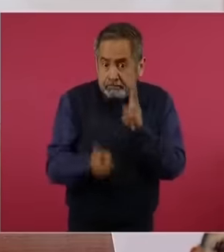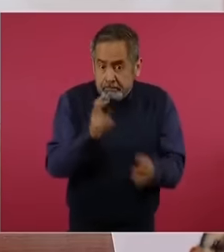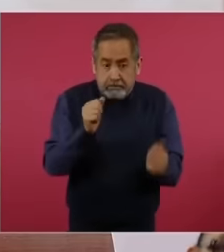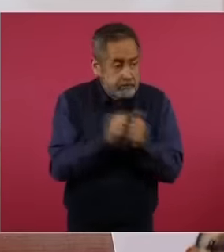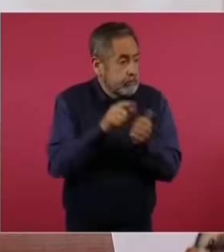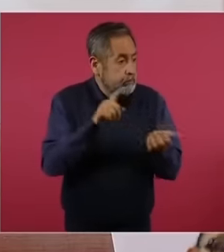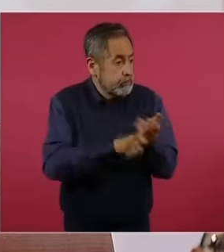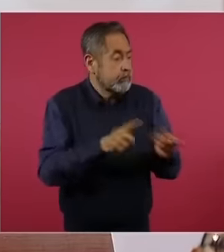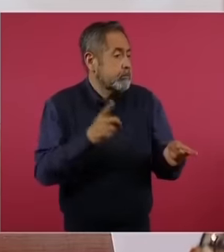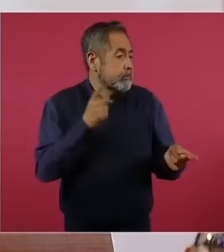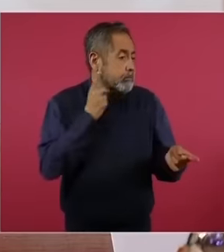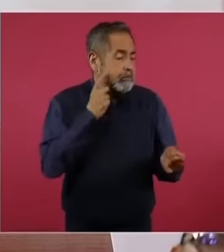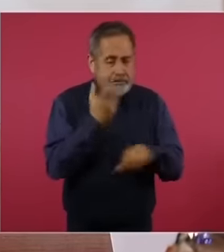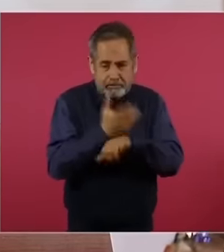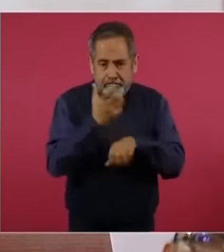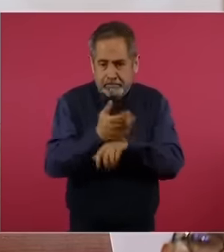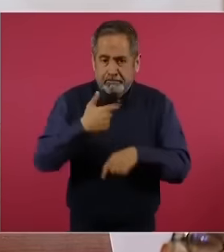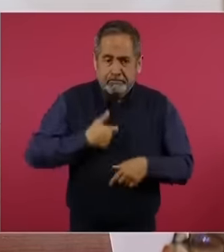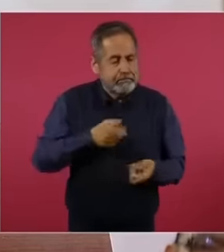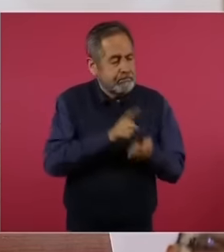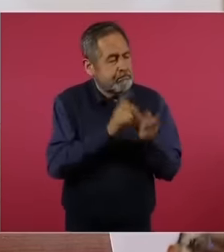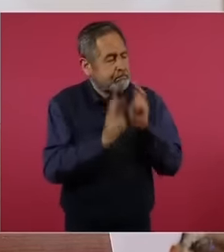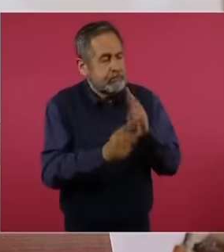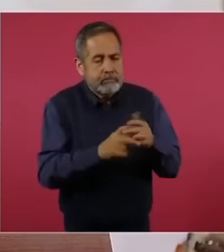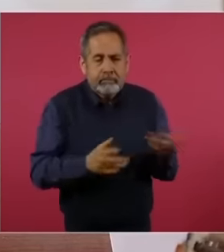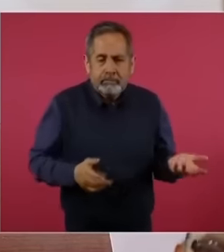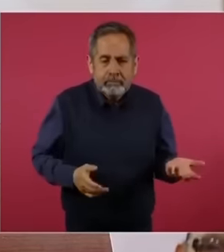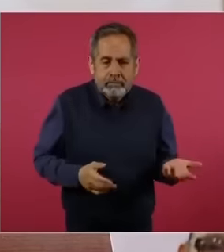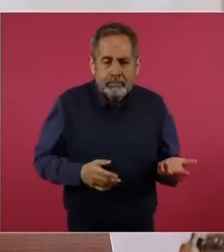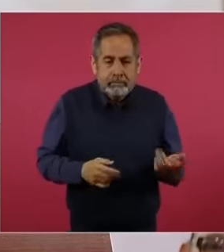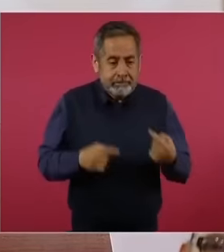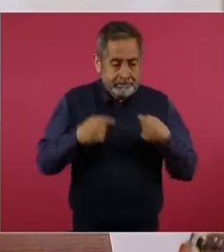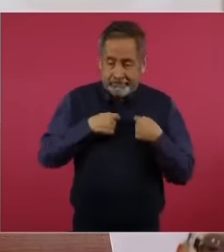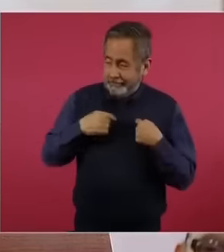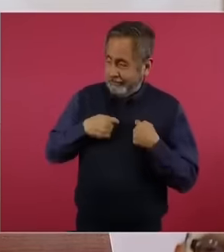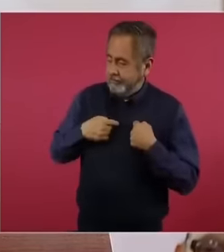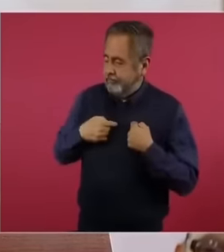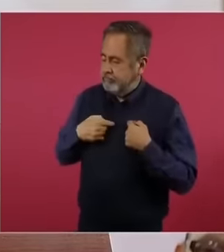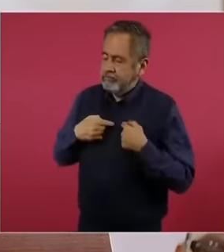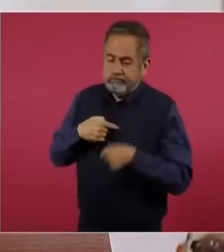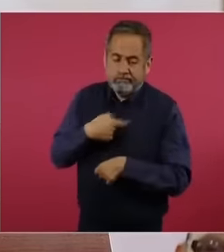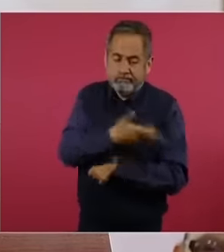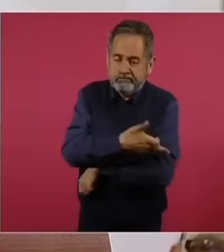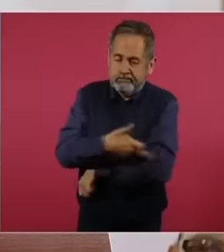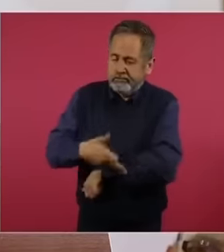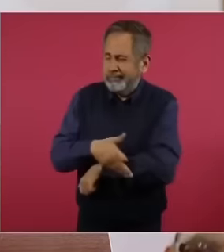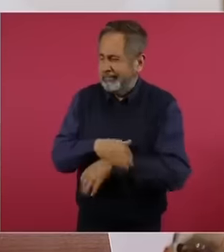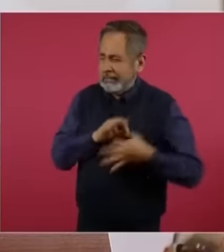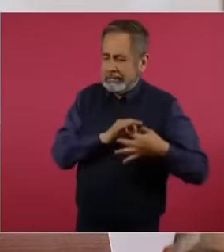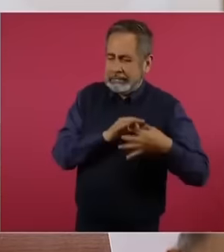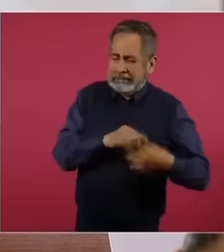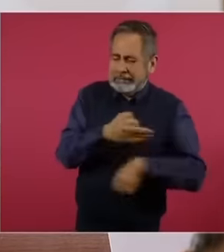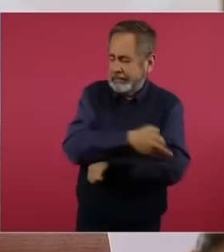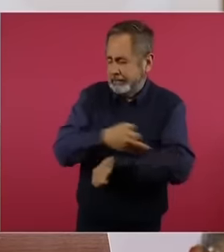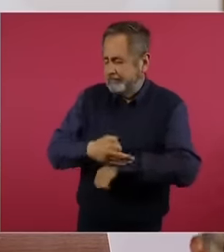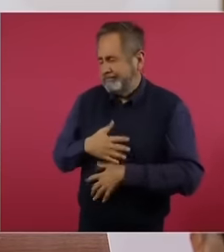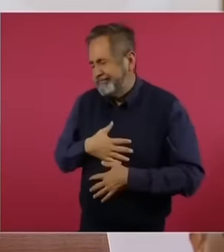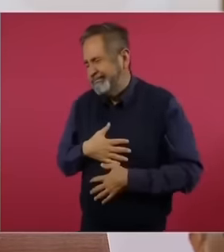in the United States where people close to them are very close, including